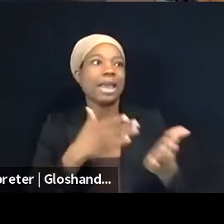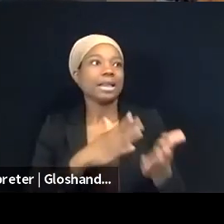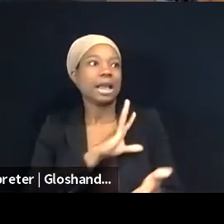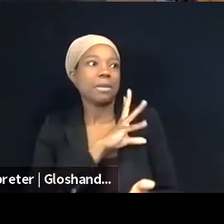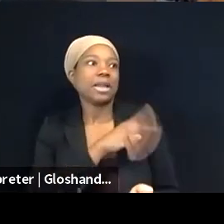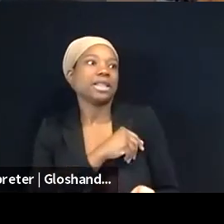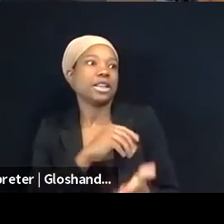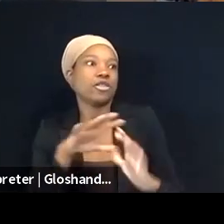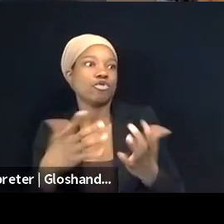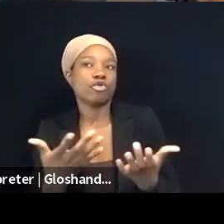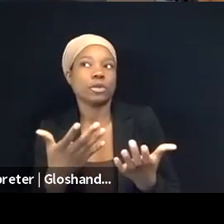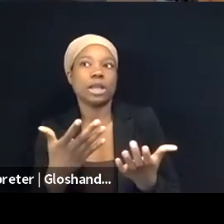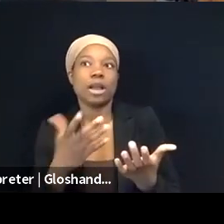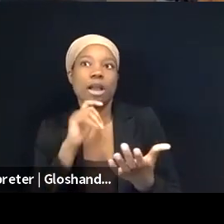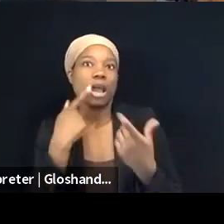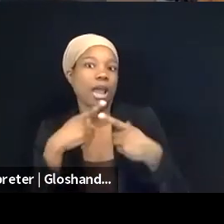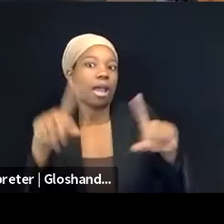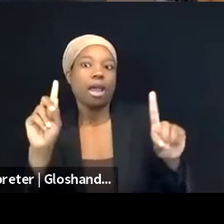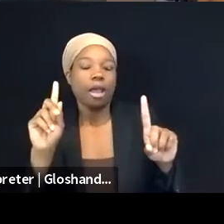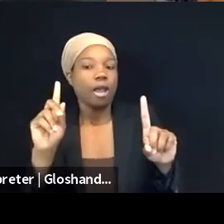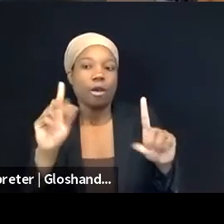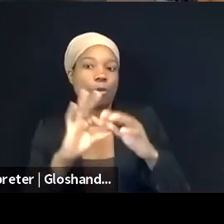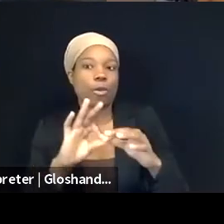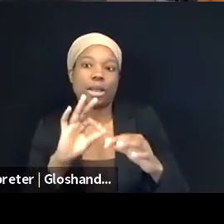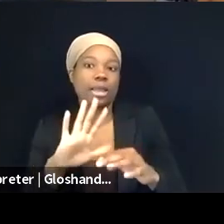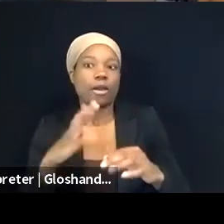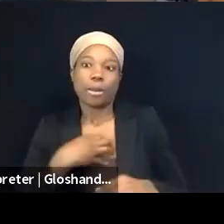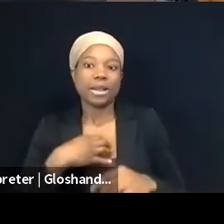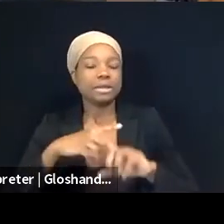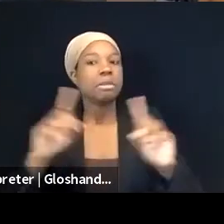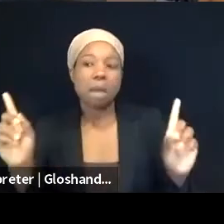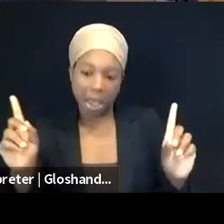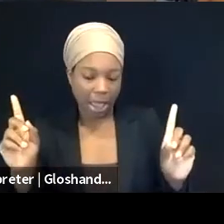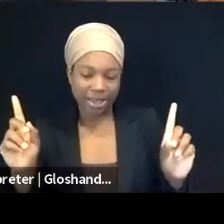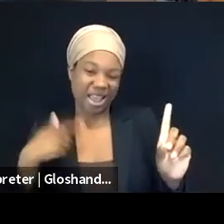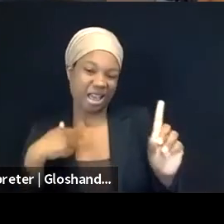but rest assured, you know, and I'm paraphrasing here, he said, you know, there's still, these complaints are still having their purpose because